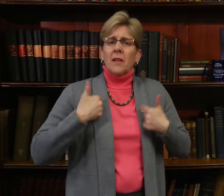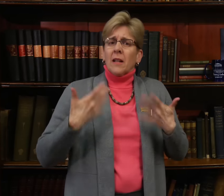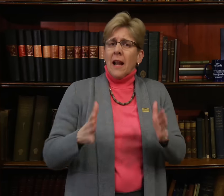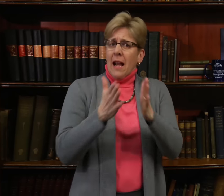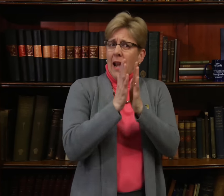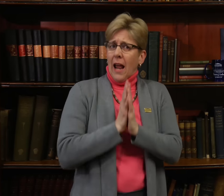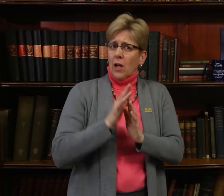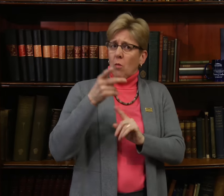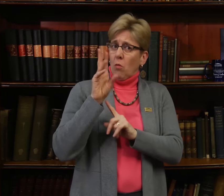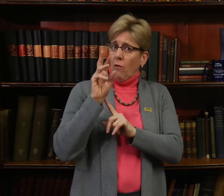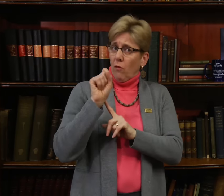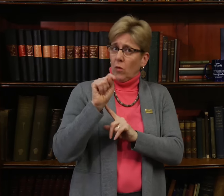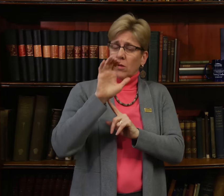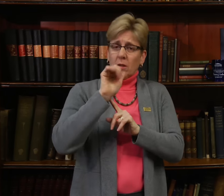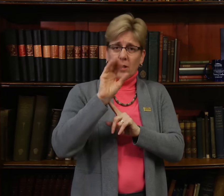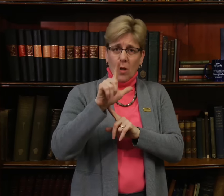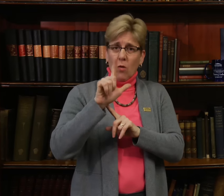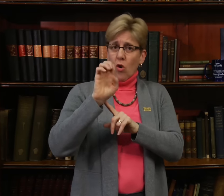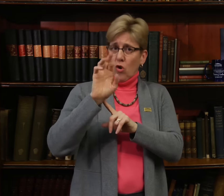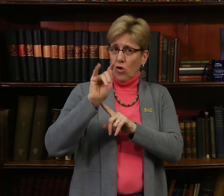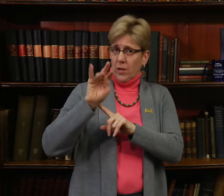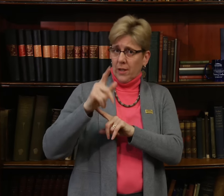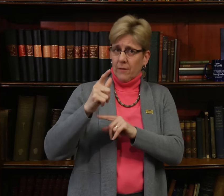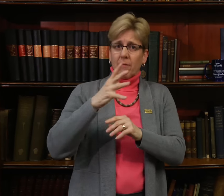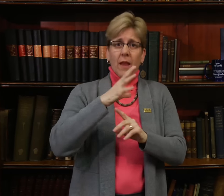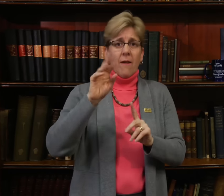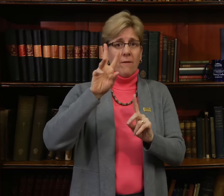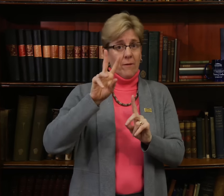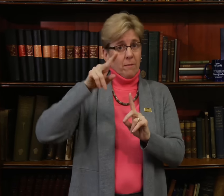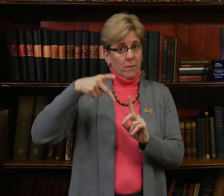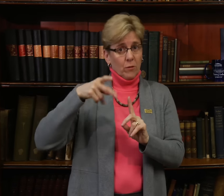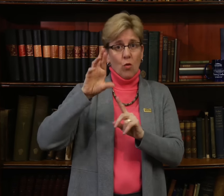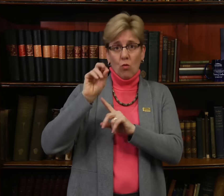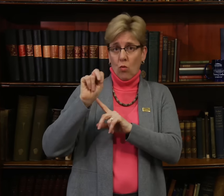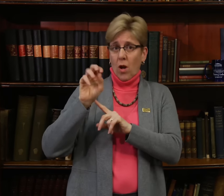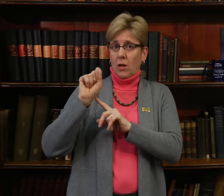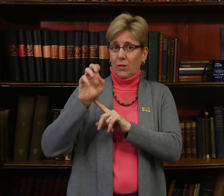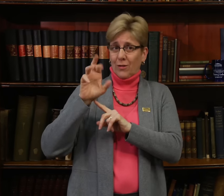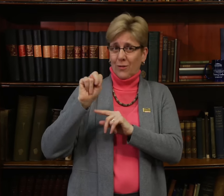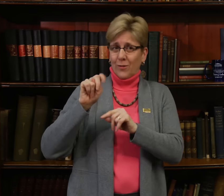I asked Provost Carol Erting and Vice President Ron Stern